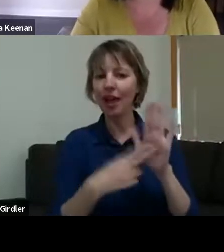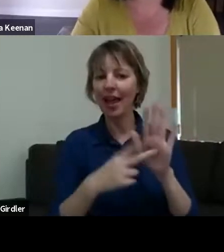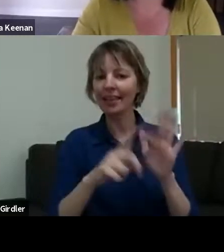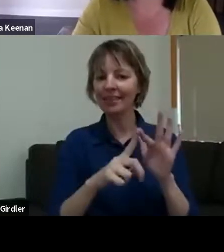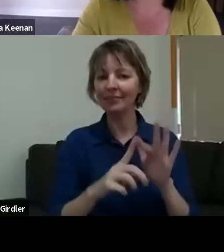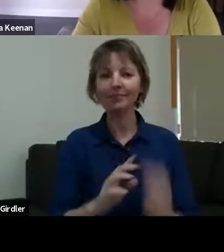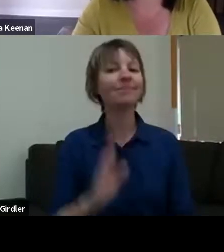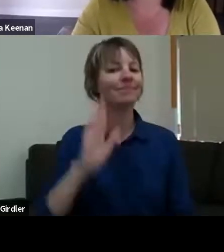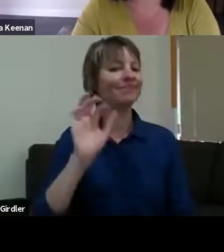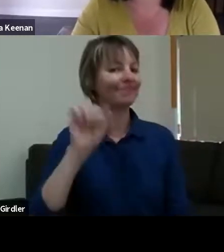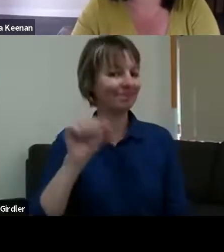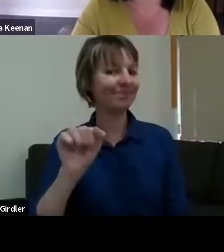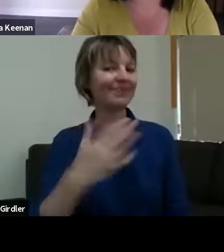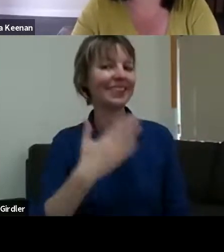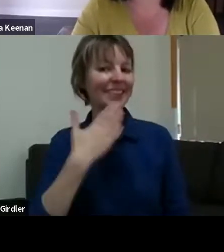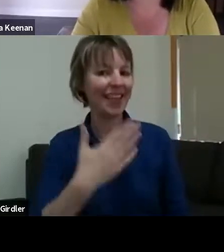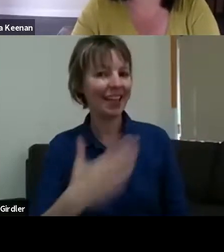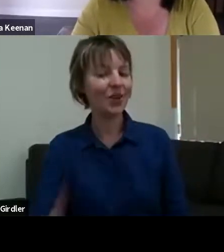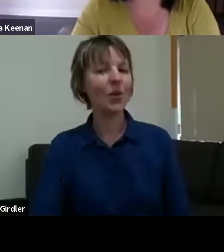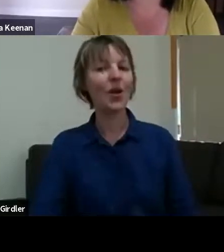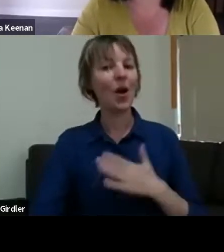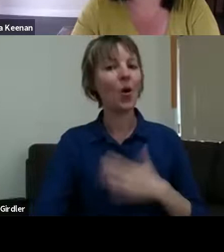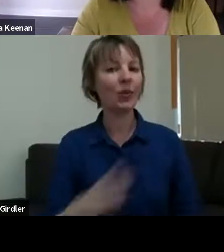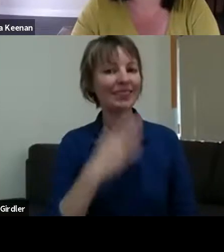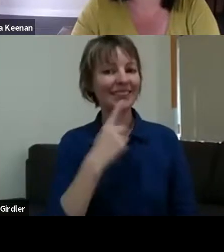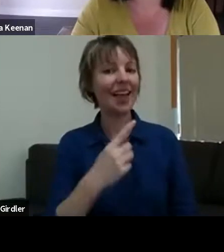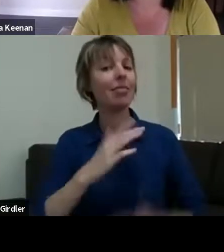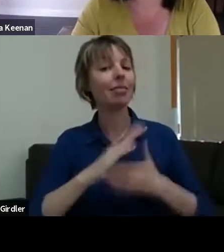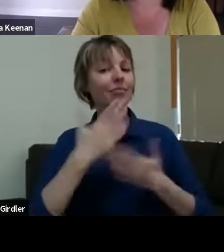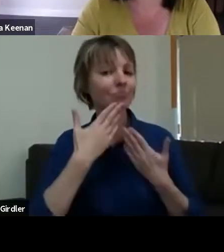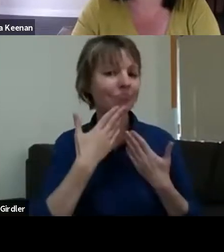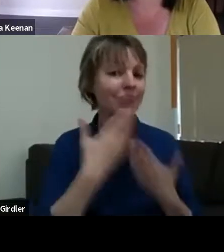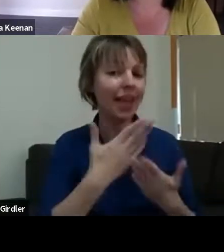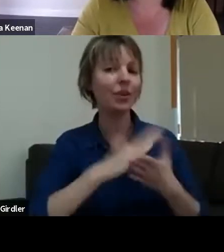say a grateful, heartfelt thankyou to all of you. That was really...